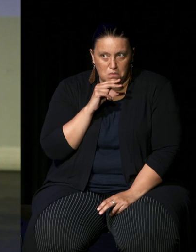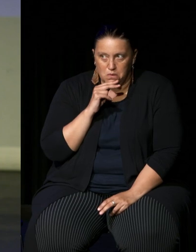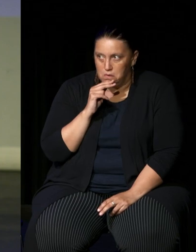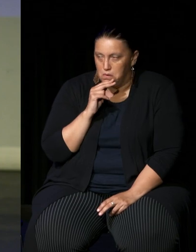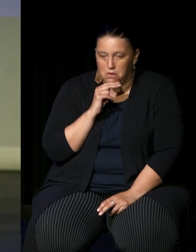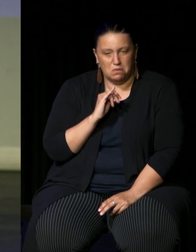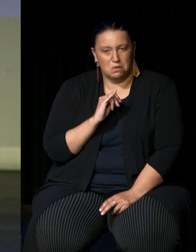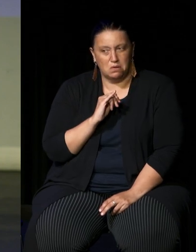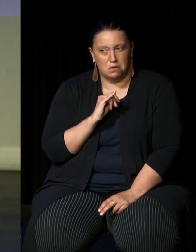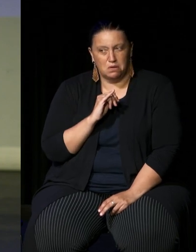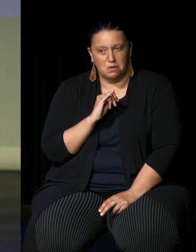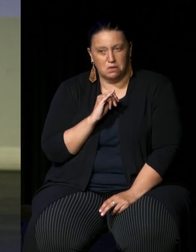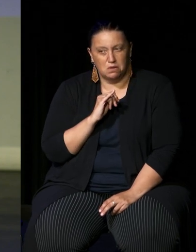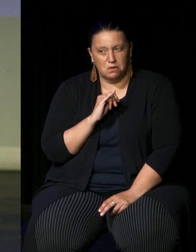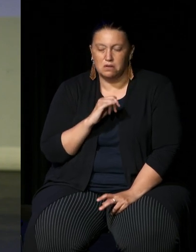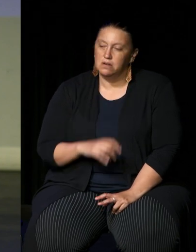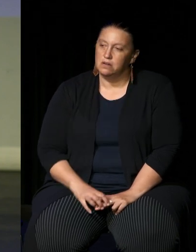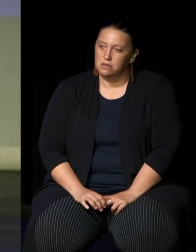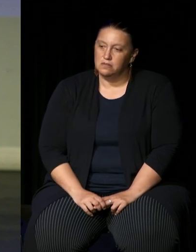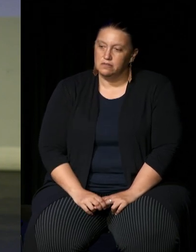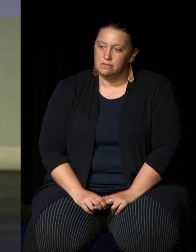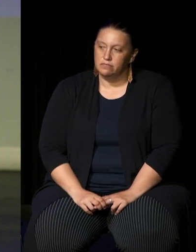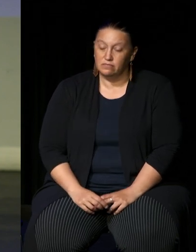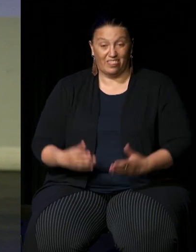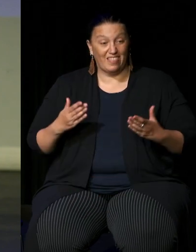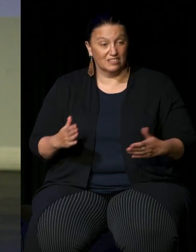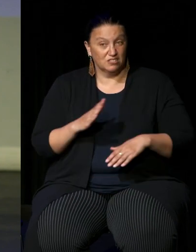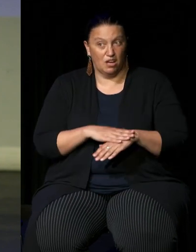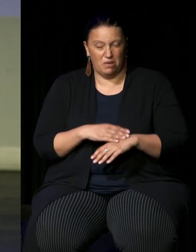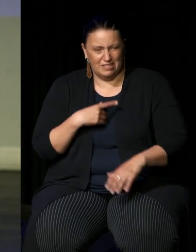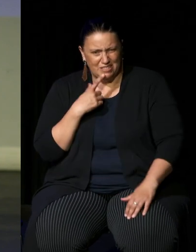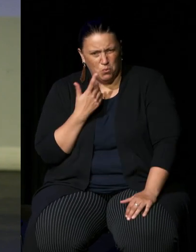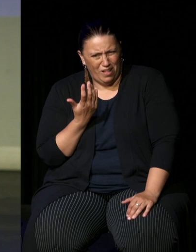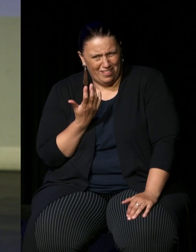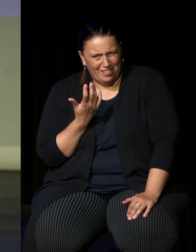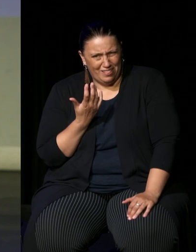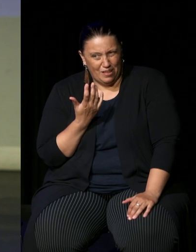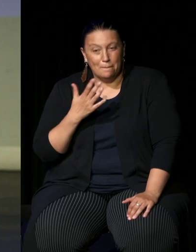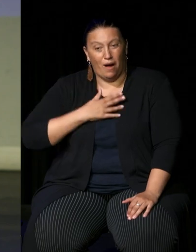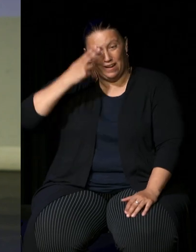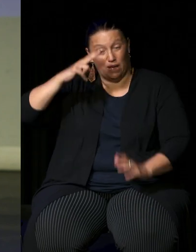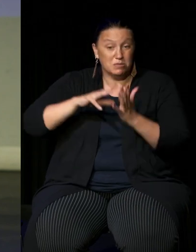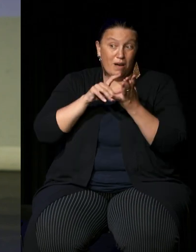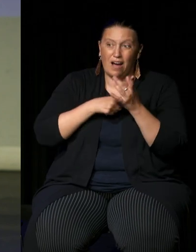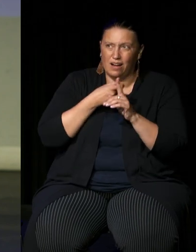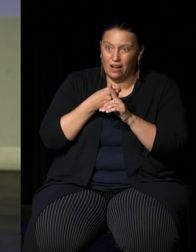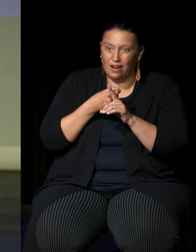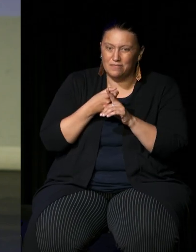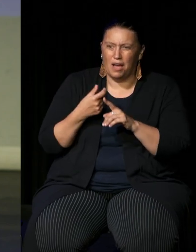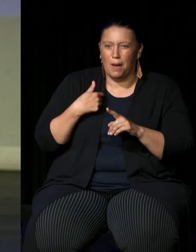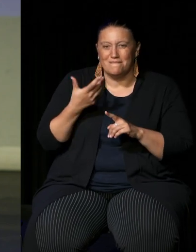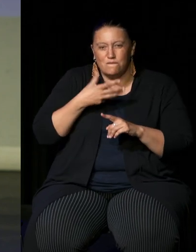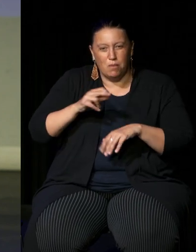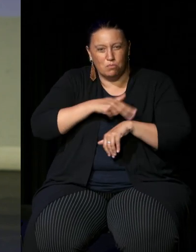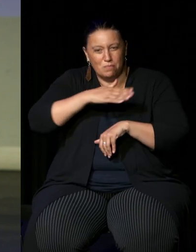so in that moment I said well my name's Mark um I'm from the Blue Mountains near Sydney